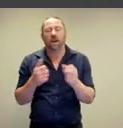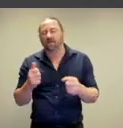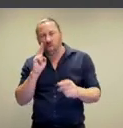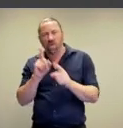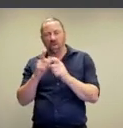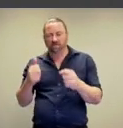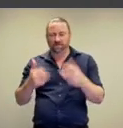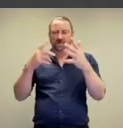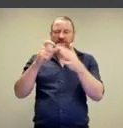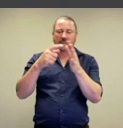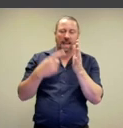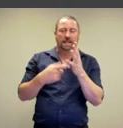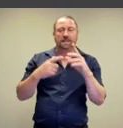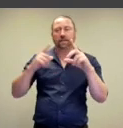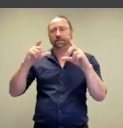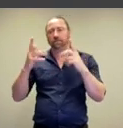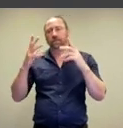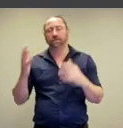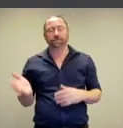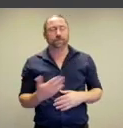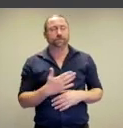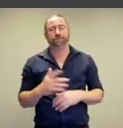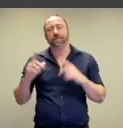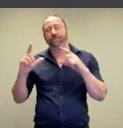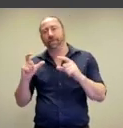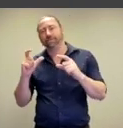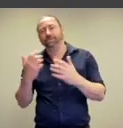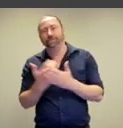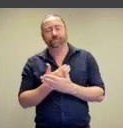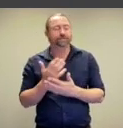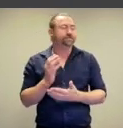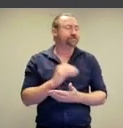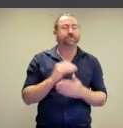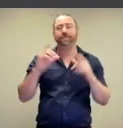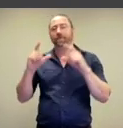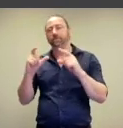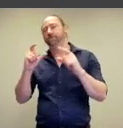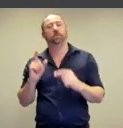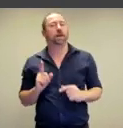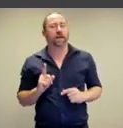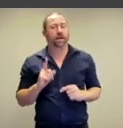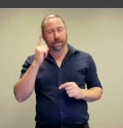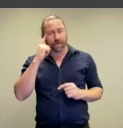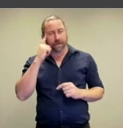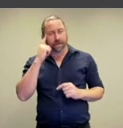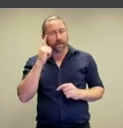dry data driven photography